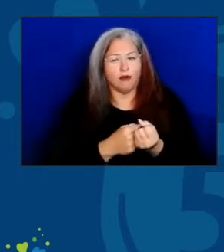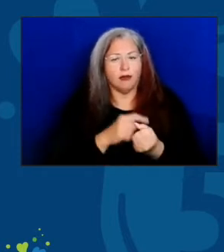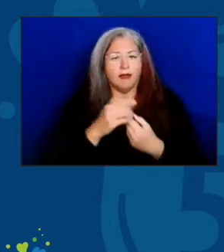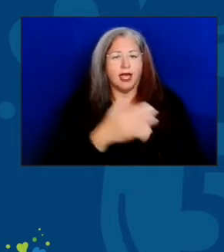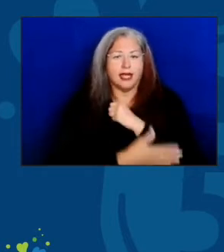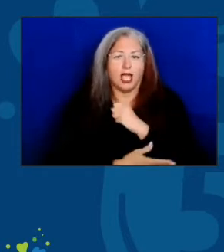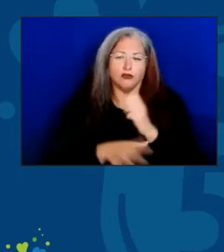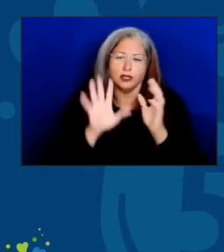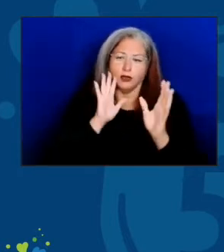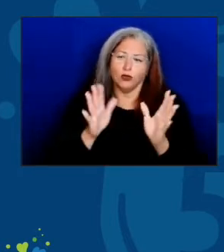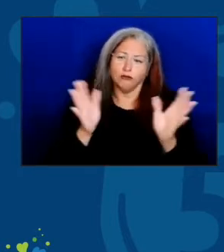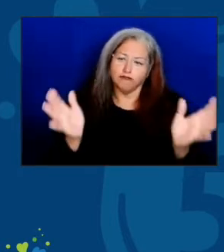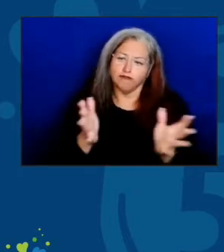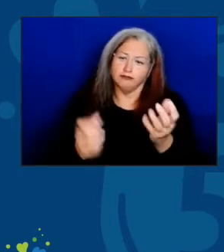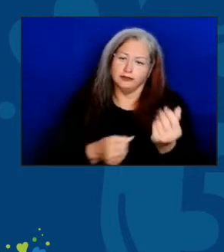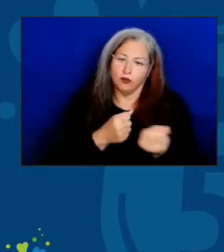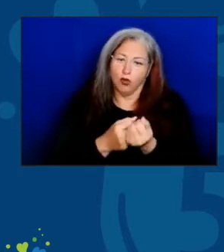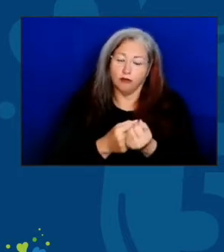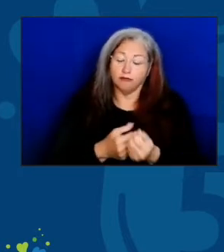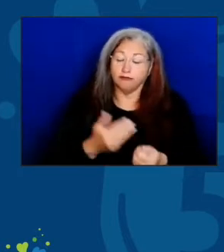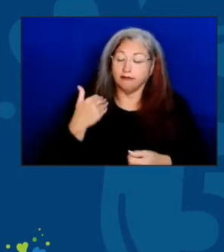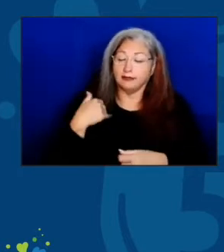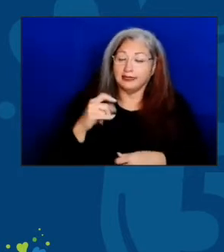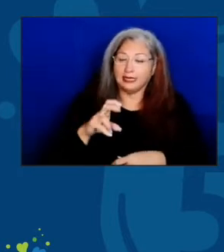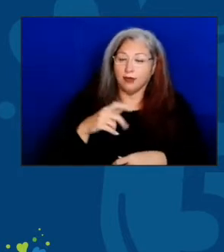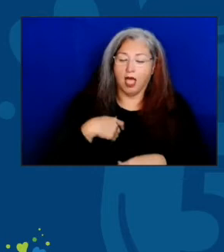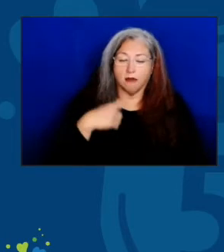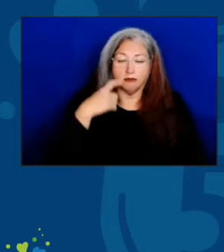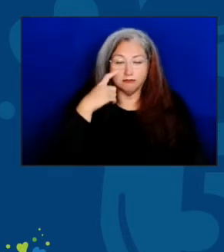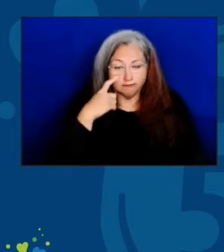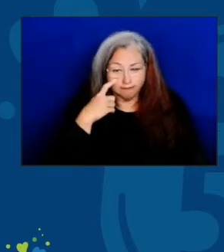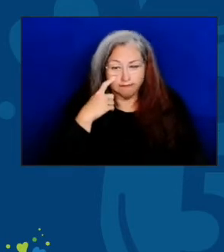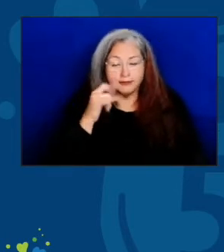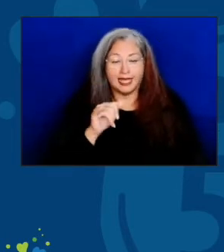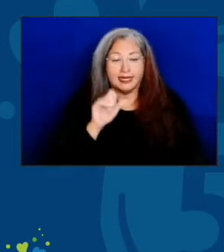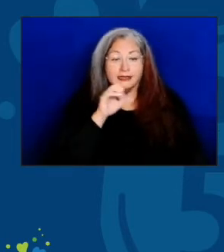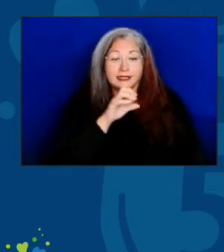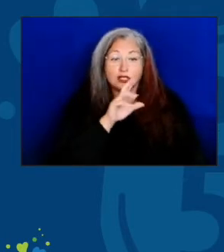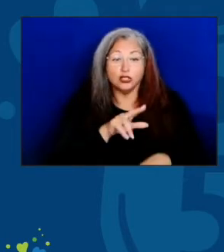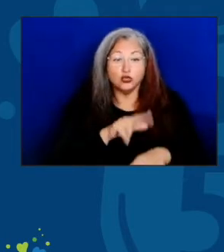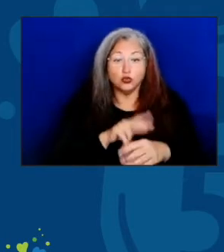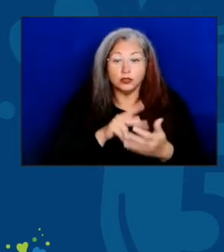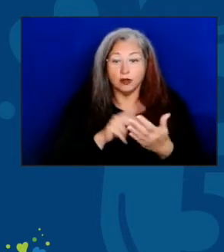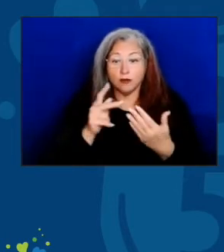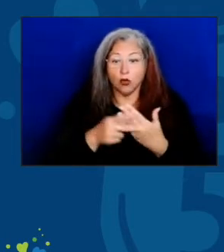In December, I personally saw the impact of the Senior Nutrition Program when I visited